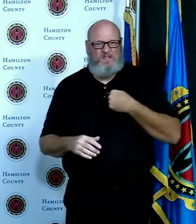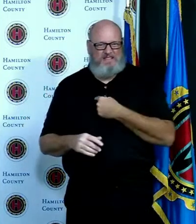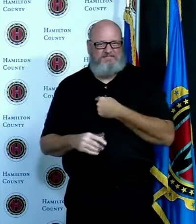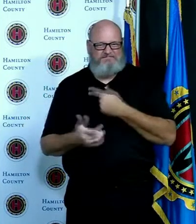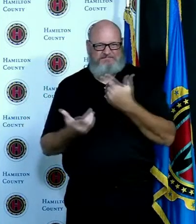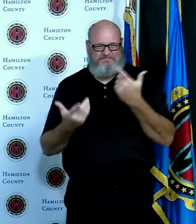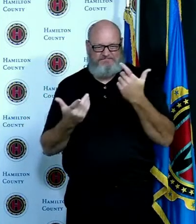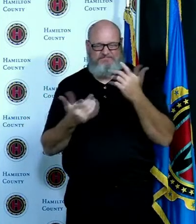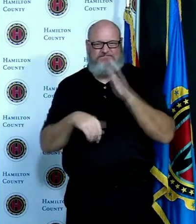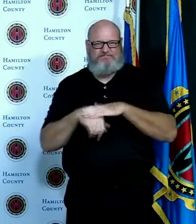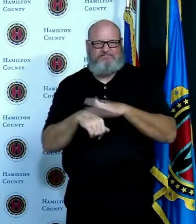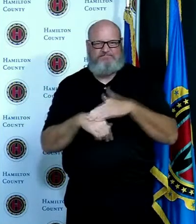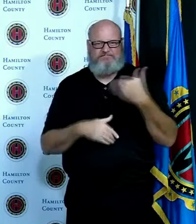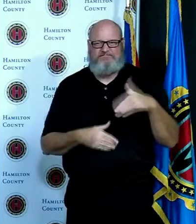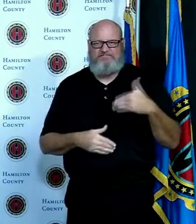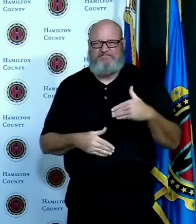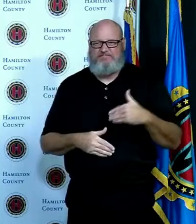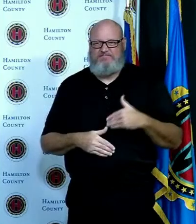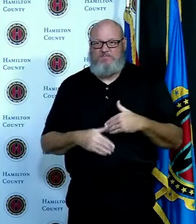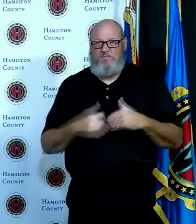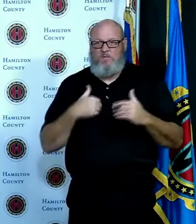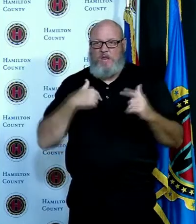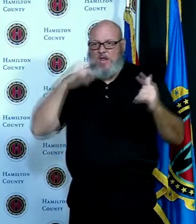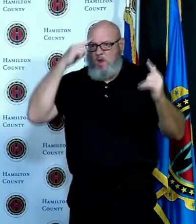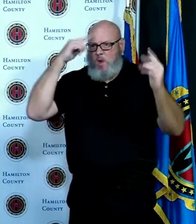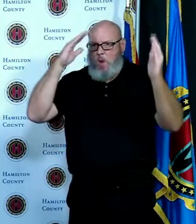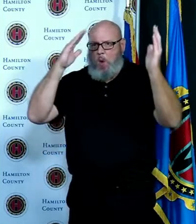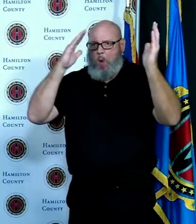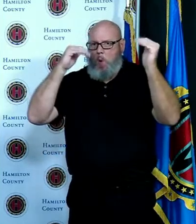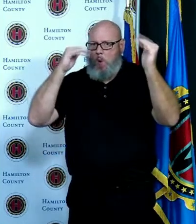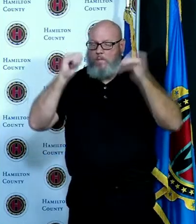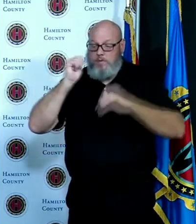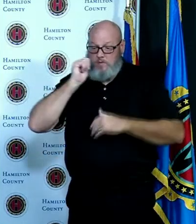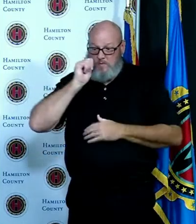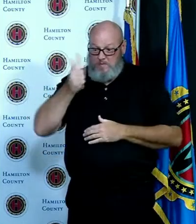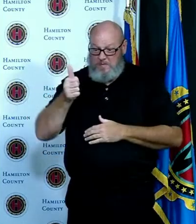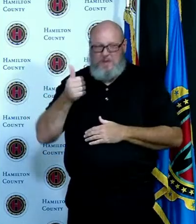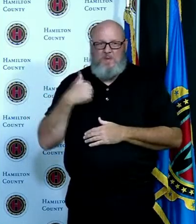tomorrow we won't be but the truth is it doesn't change anything we have so much spread right now